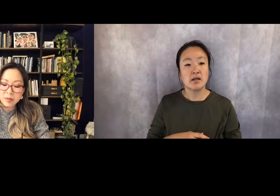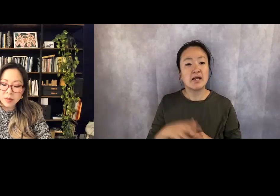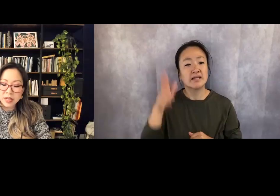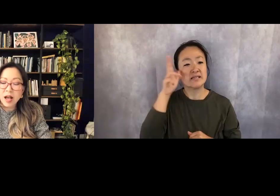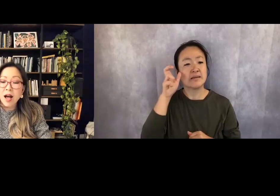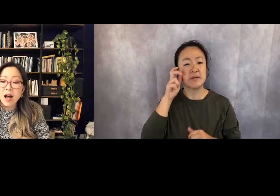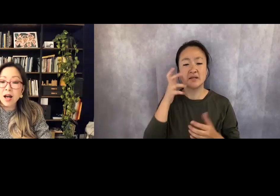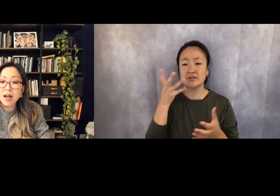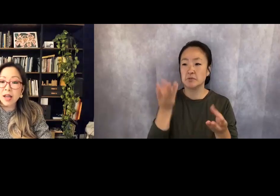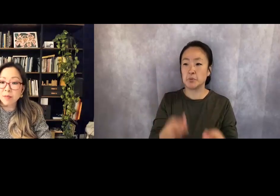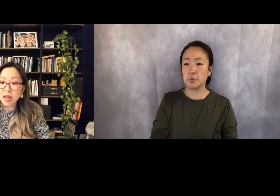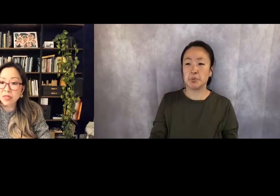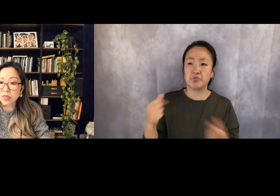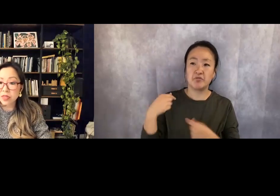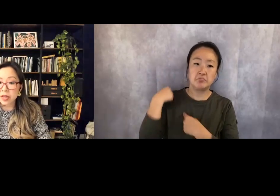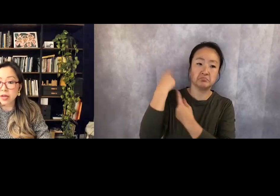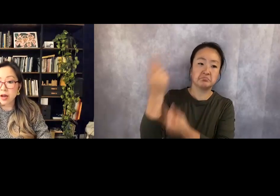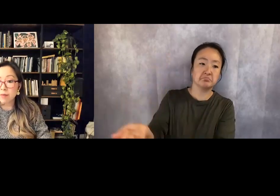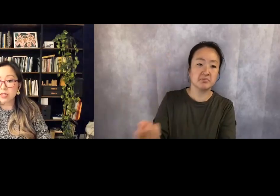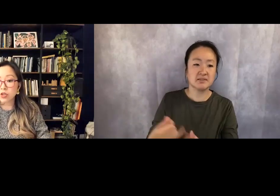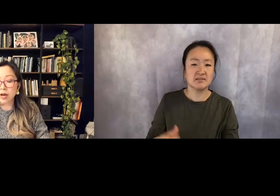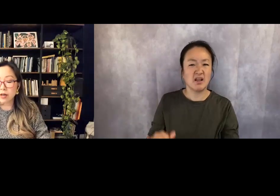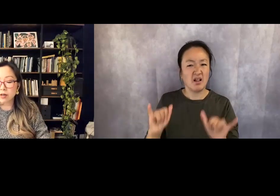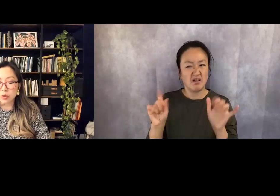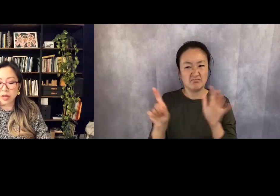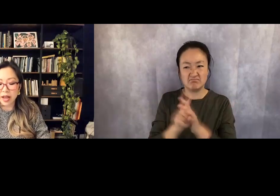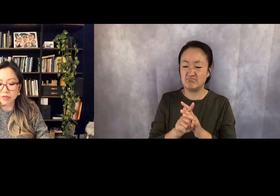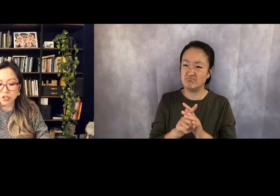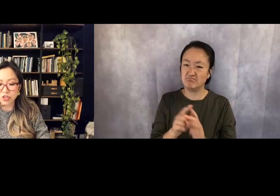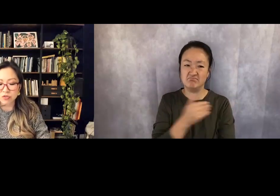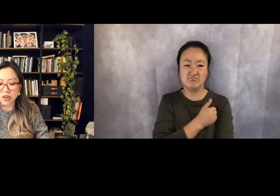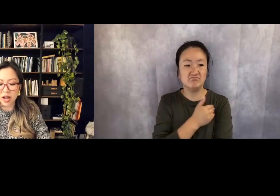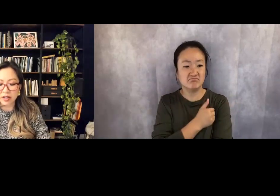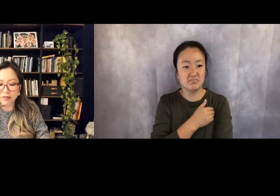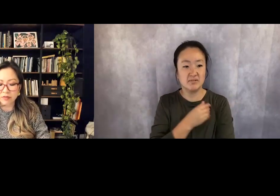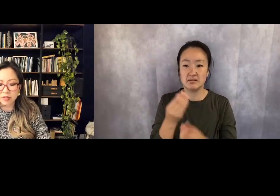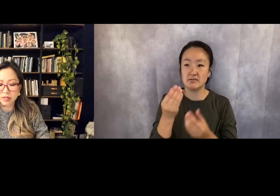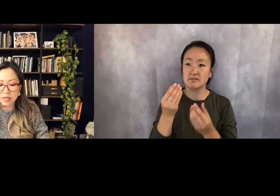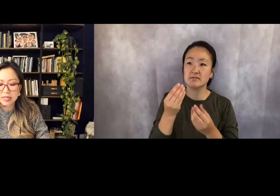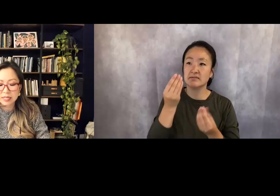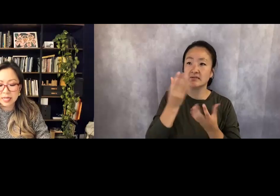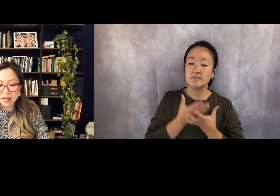Tell me I am not the thing my child will have to survive.